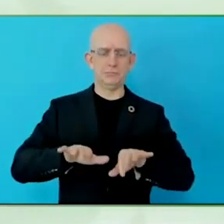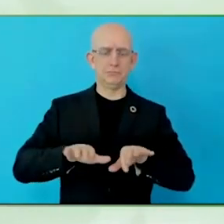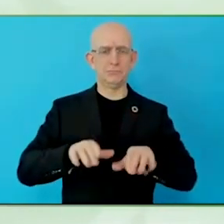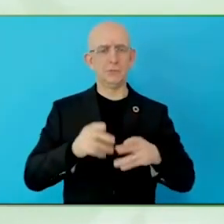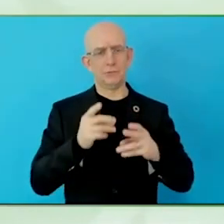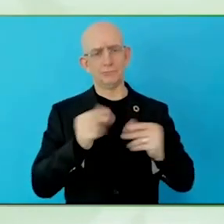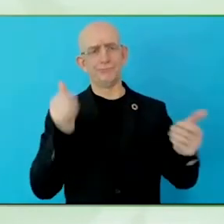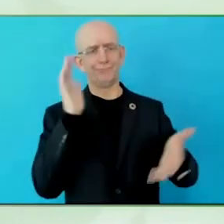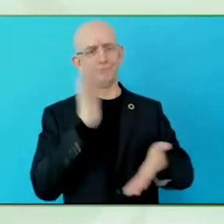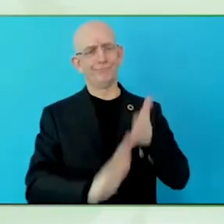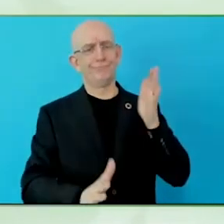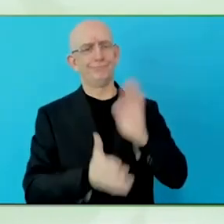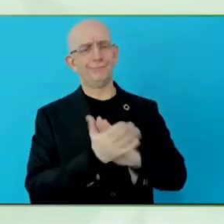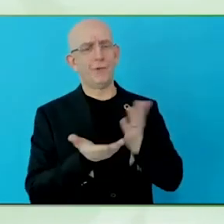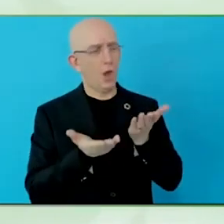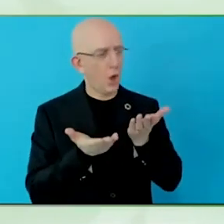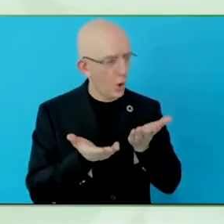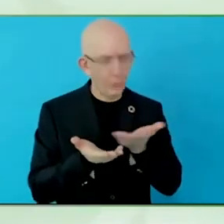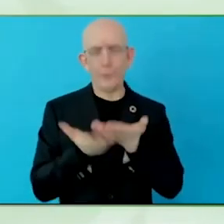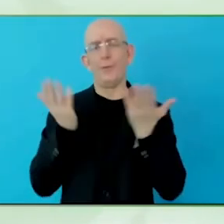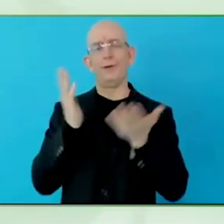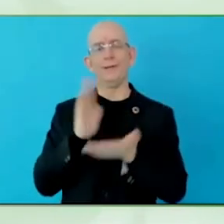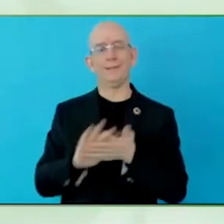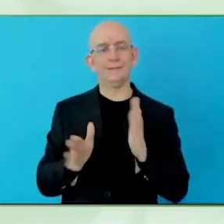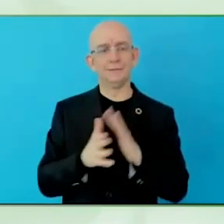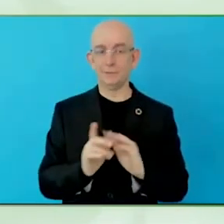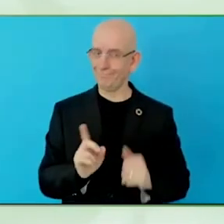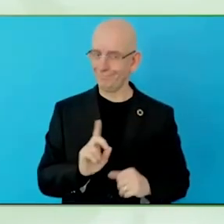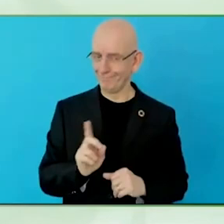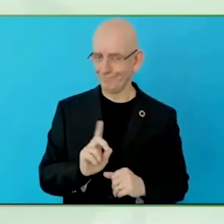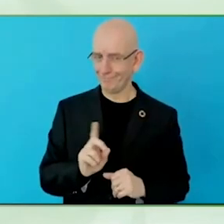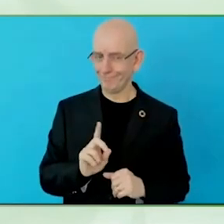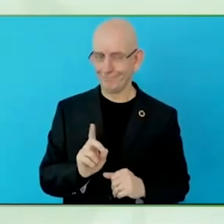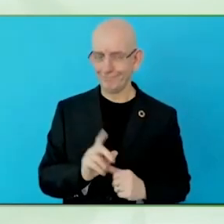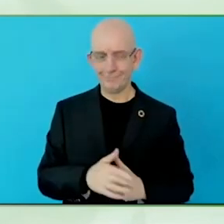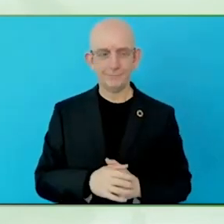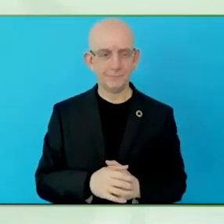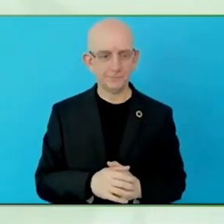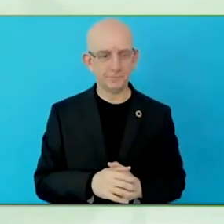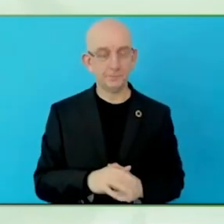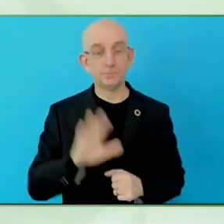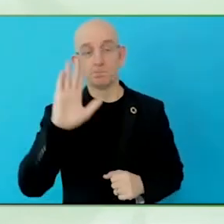Luc mentioned that while we evolved digital technology, we